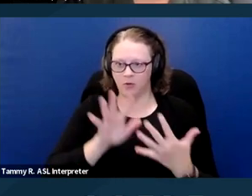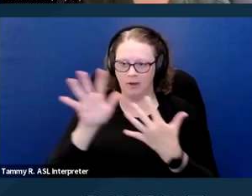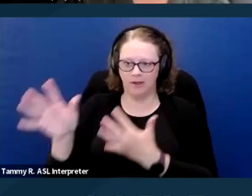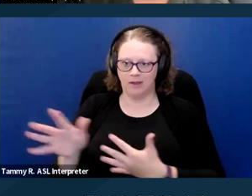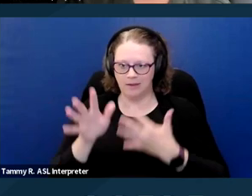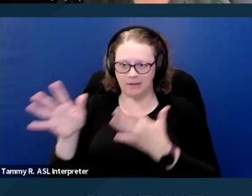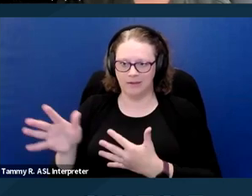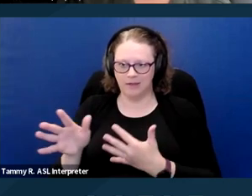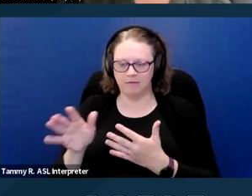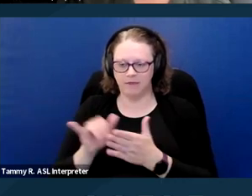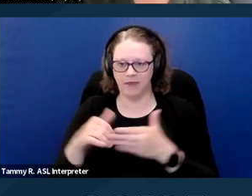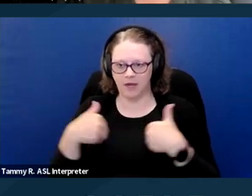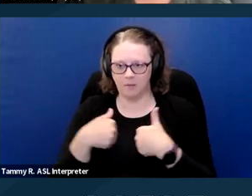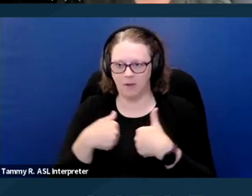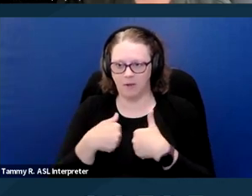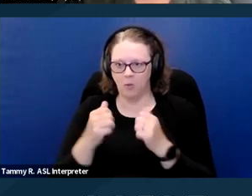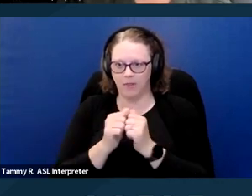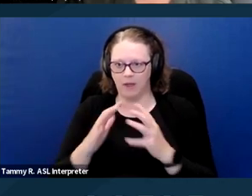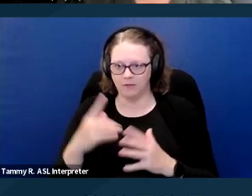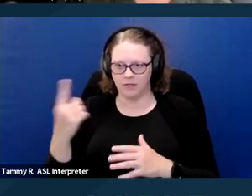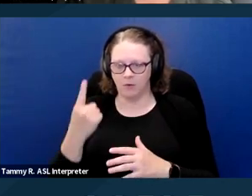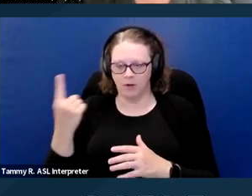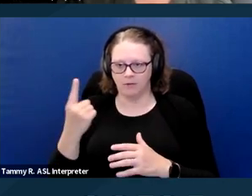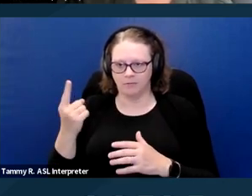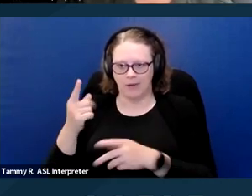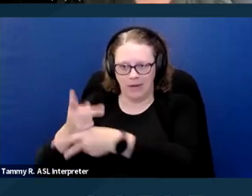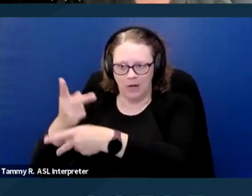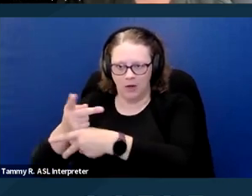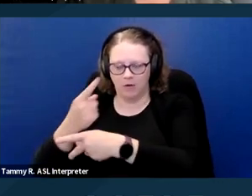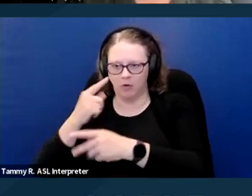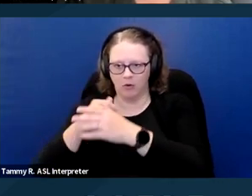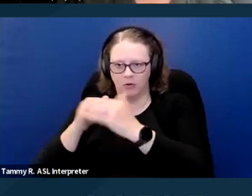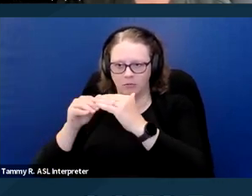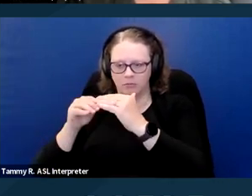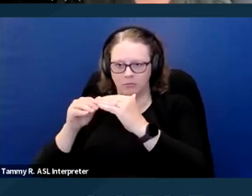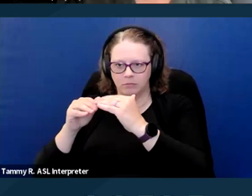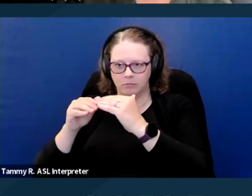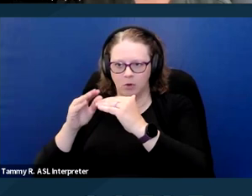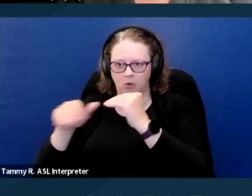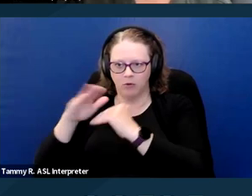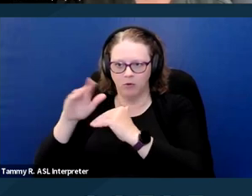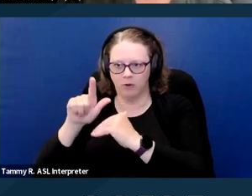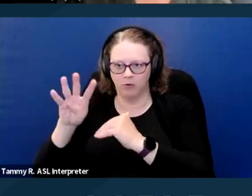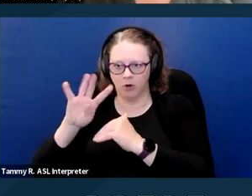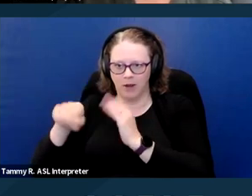unattended for more than 24 hours. And again, this is something where, how are they going to enforce this provision?